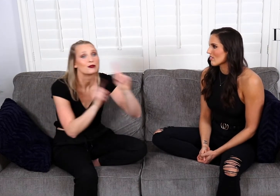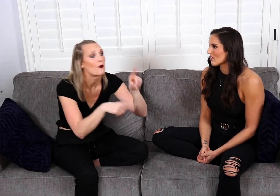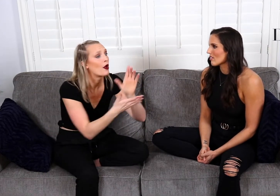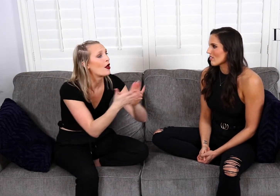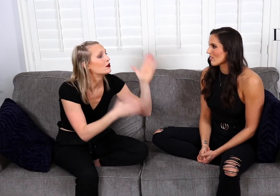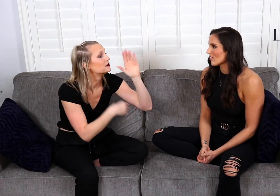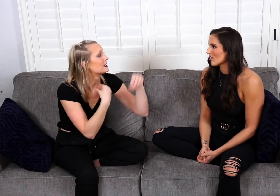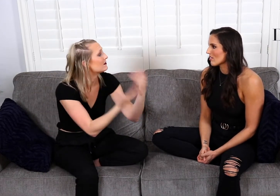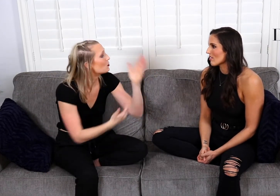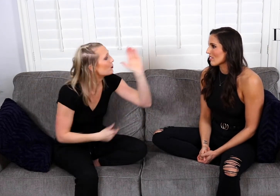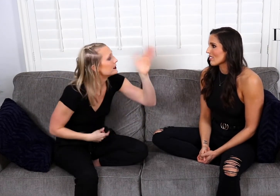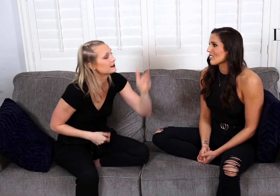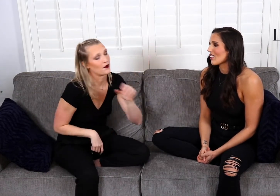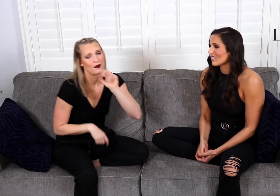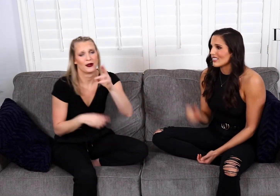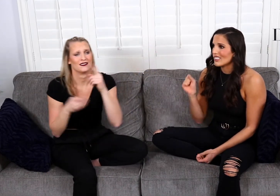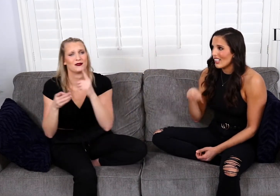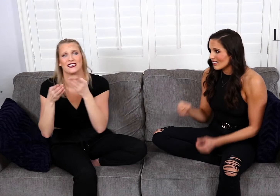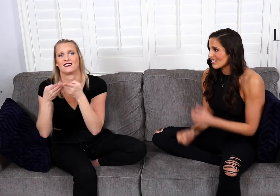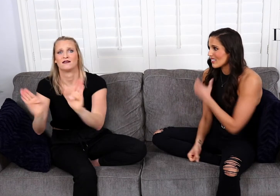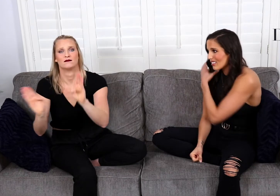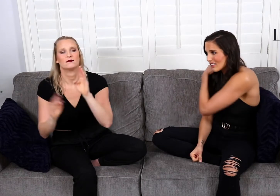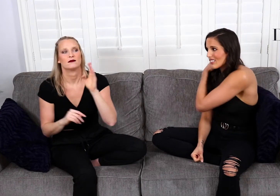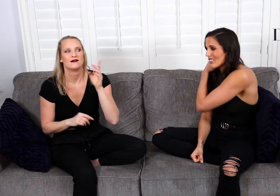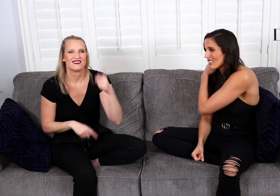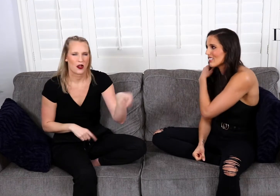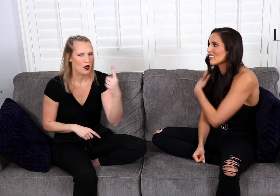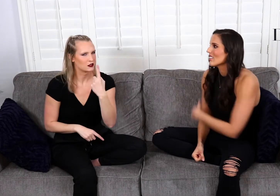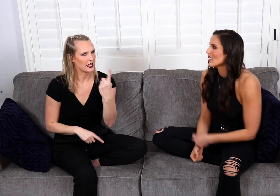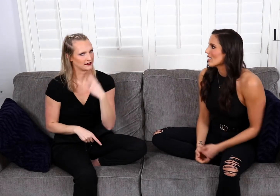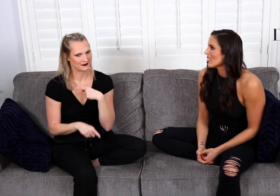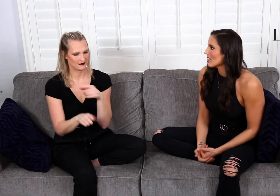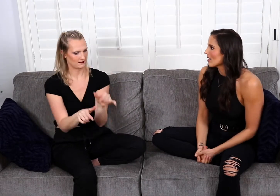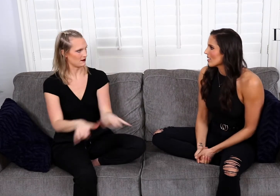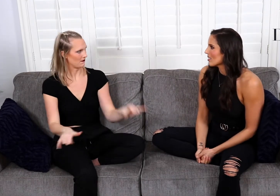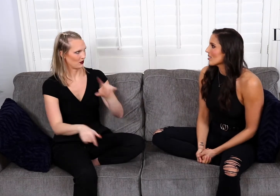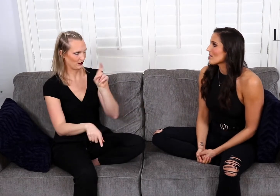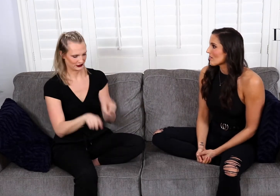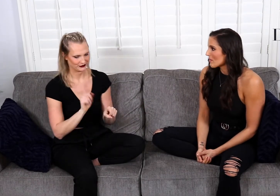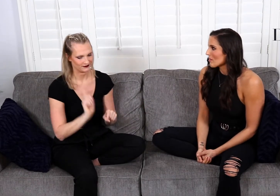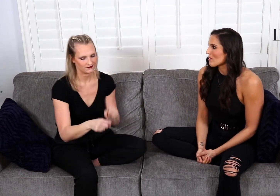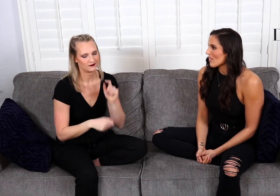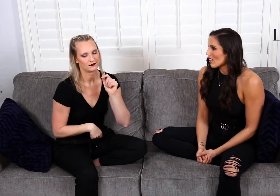when I go to colleges and give presentations or just in general. They always ask me the same question.